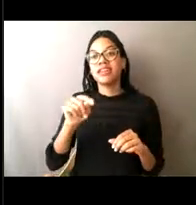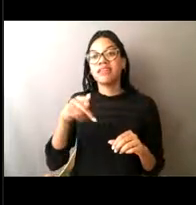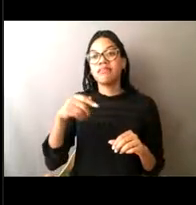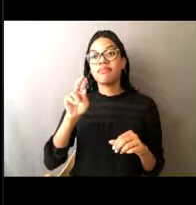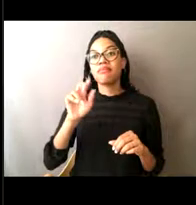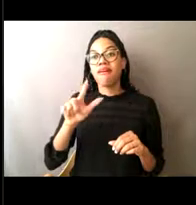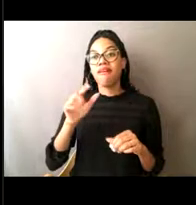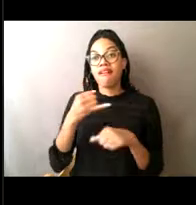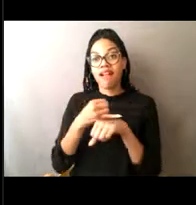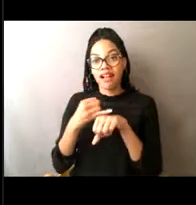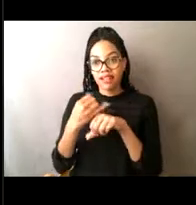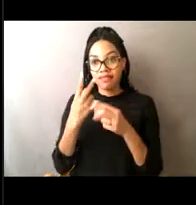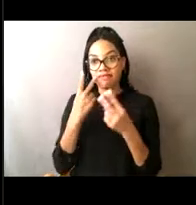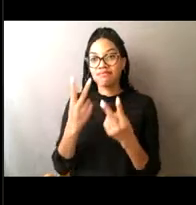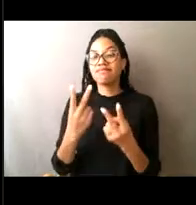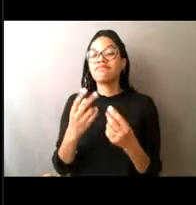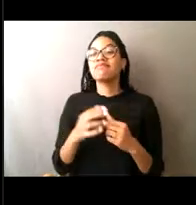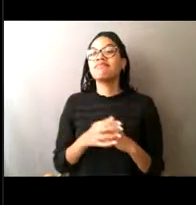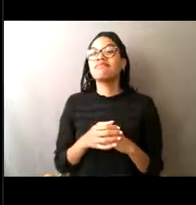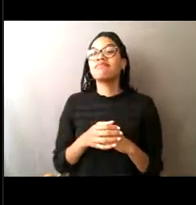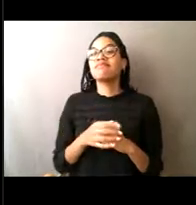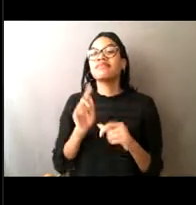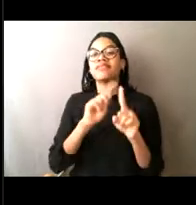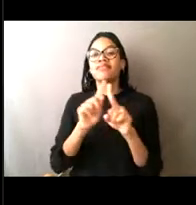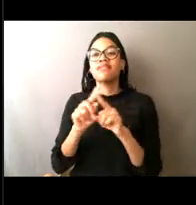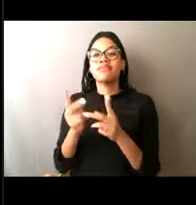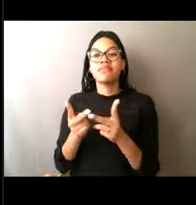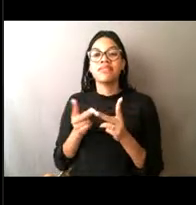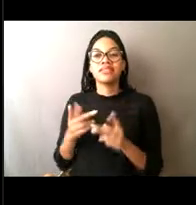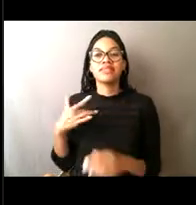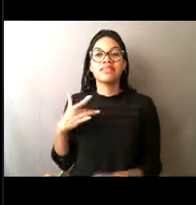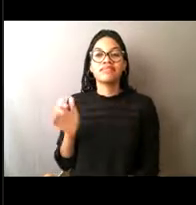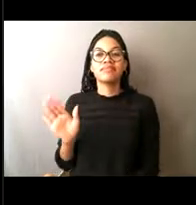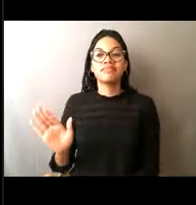and work those fisheries in those areas too. So every day looks different.